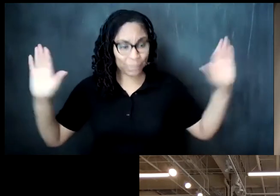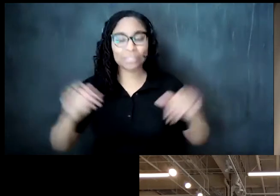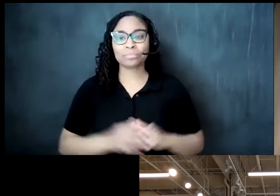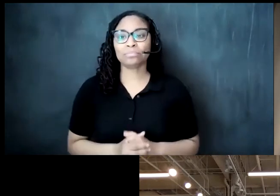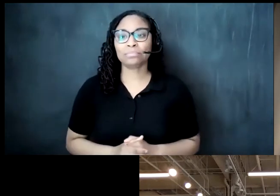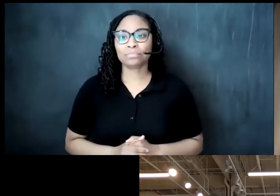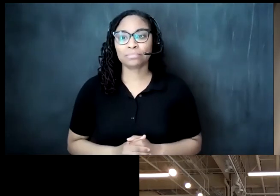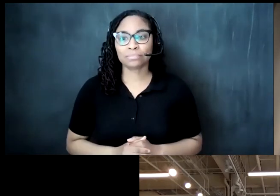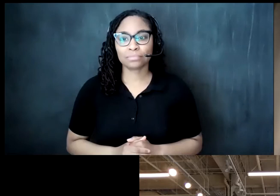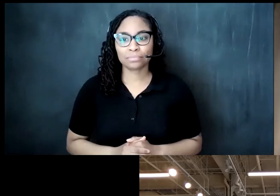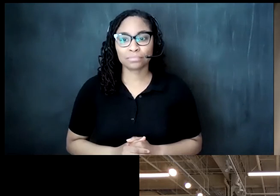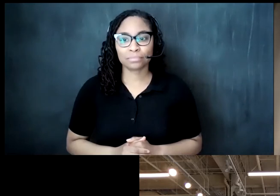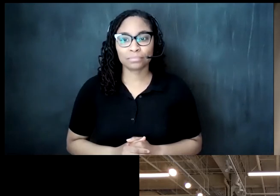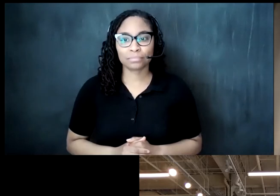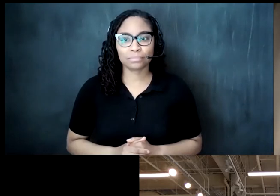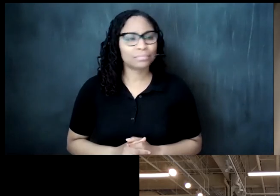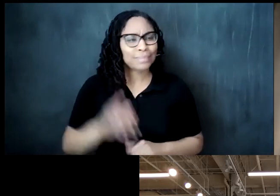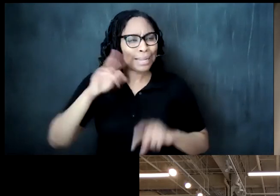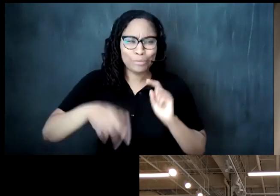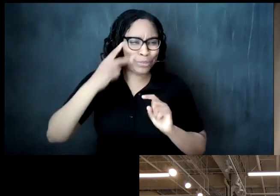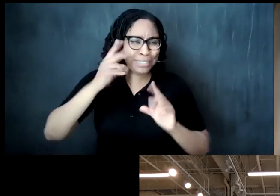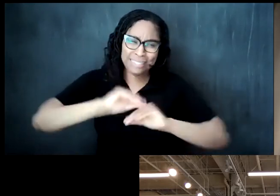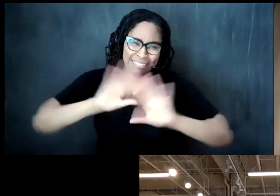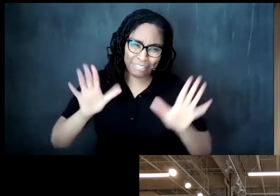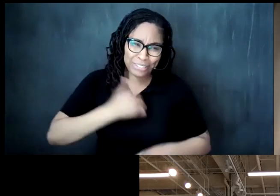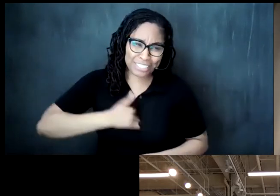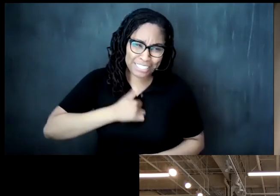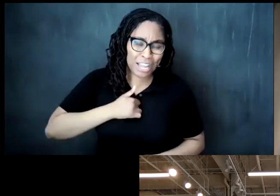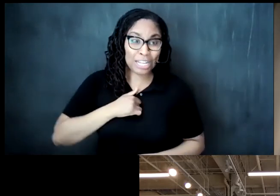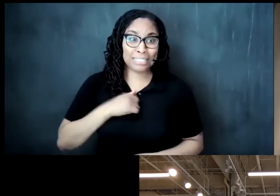a more i don't i don't know if you can really see them because the camera is not really on them